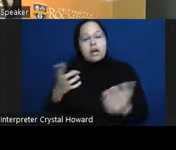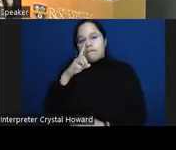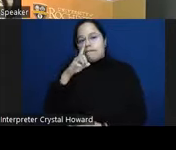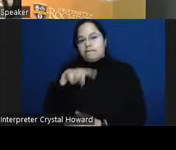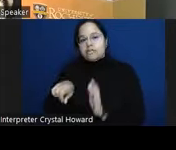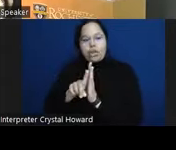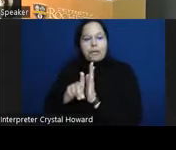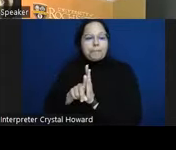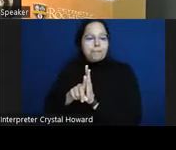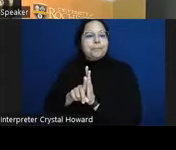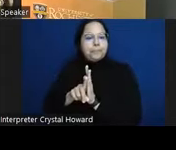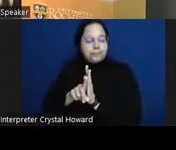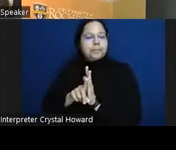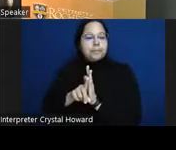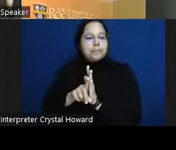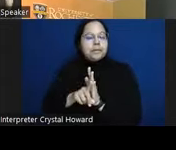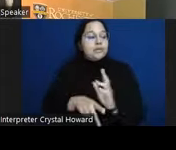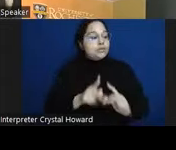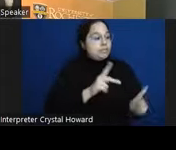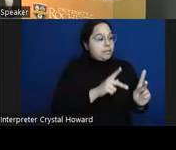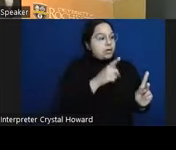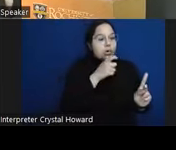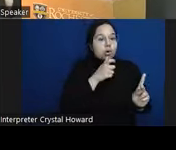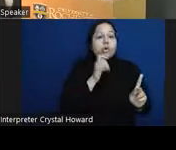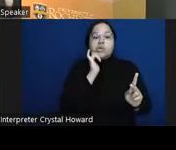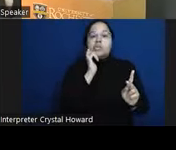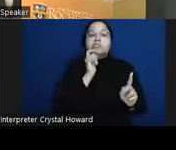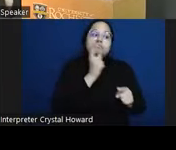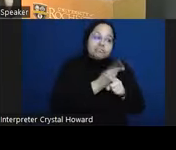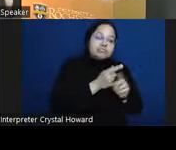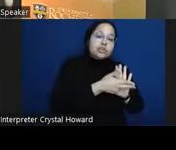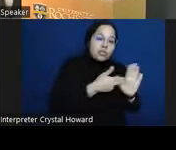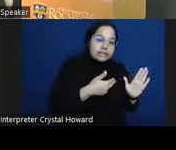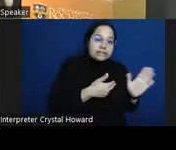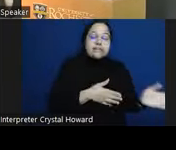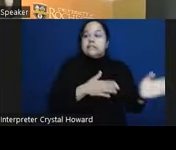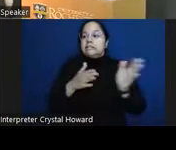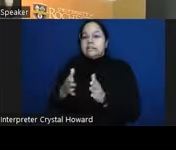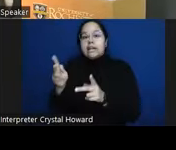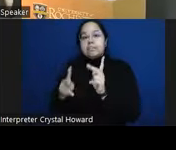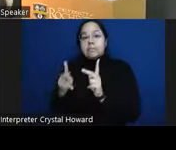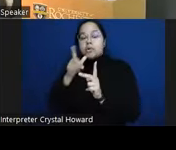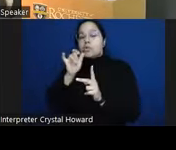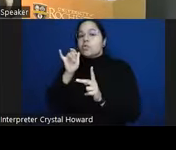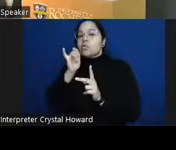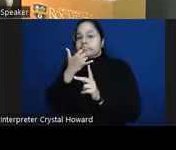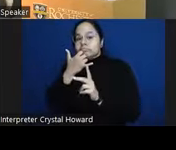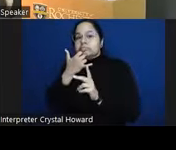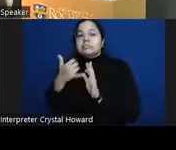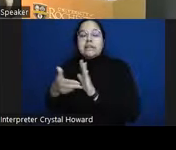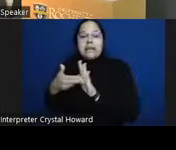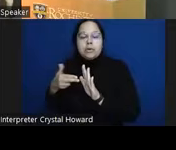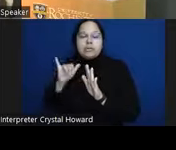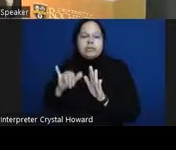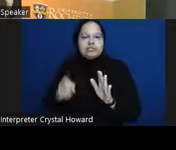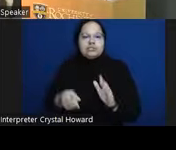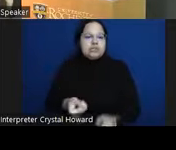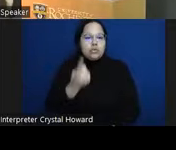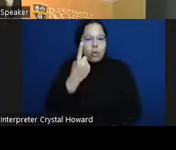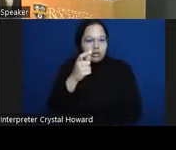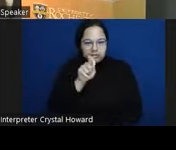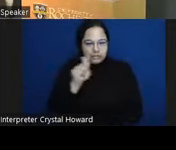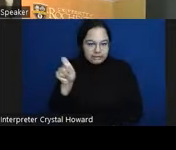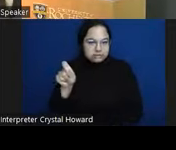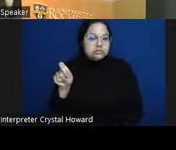at risk the people who were mislabeled were false positives that's just one minus ppv okay a warning